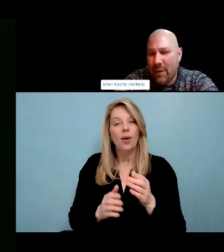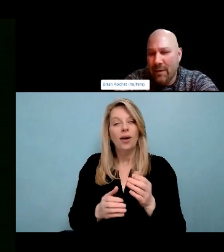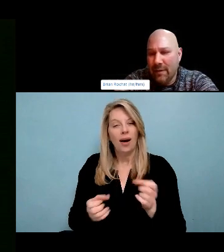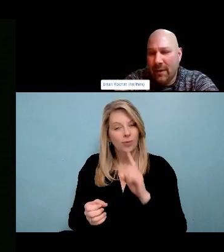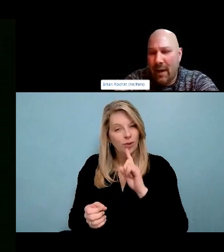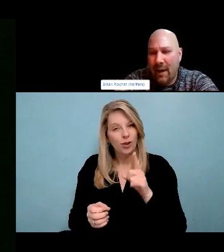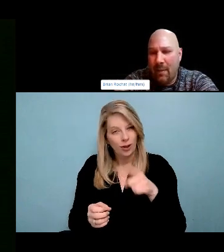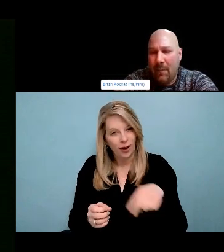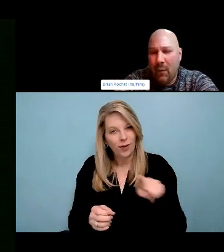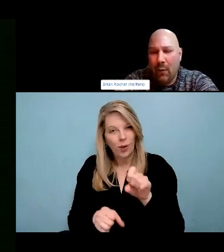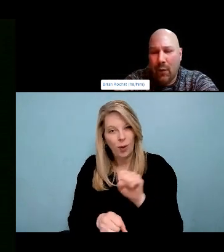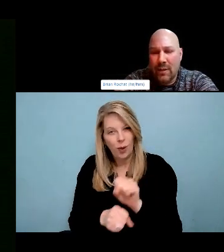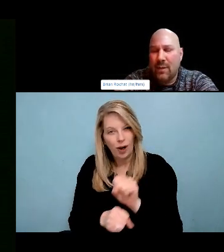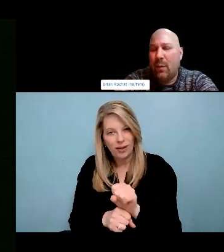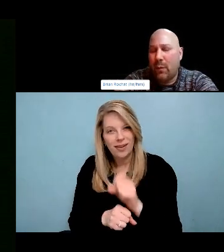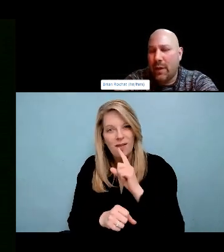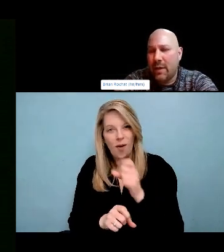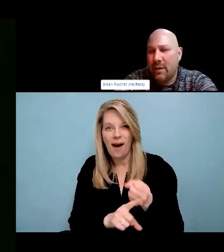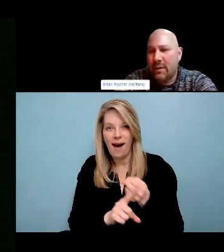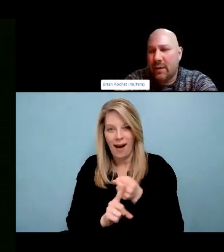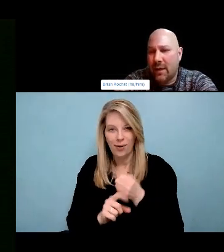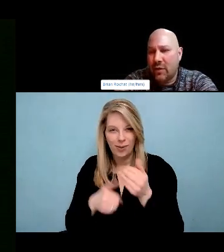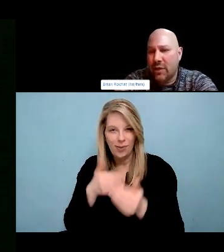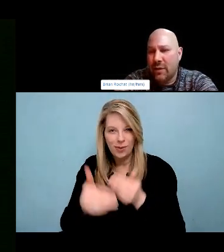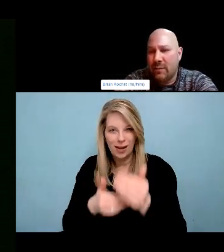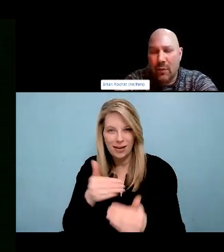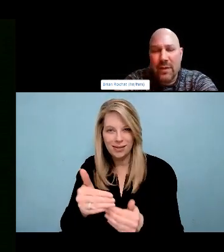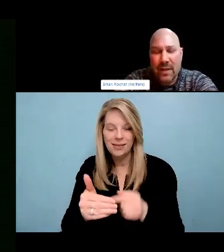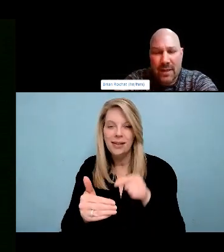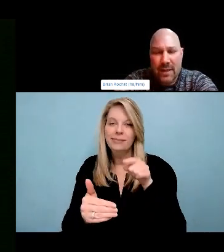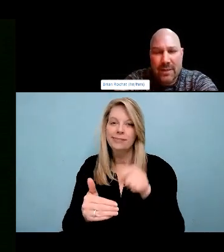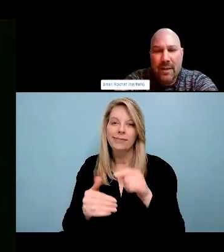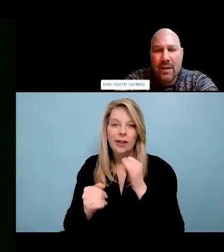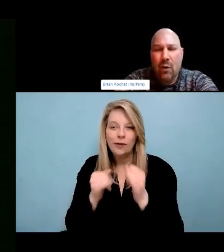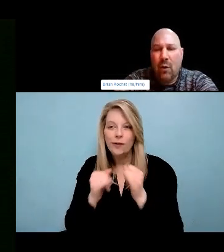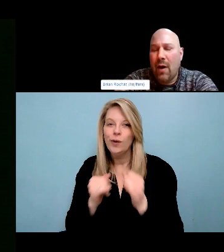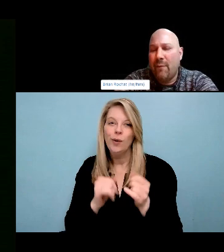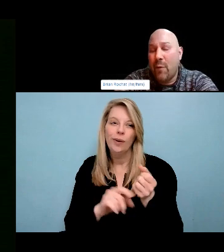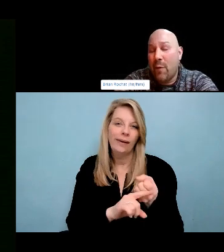communities experience more harms and of course that's connected to things like social determinants